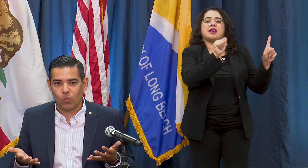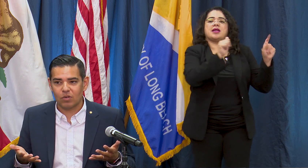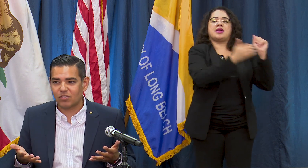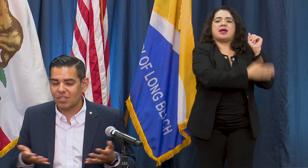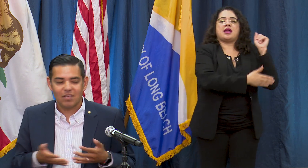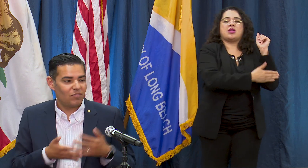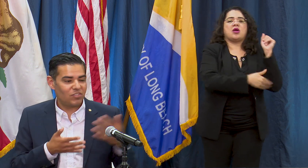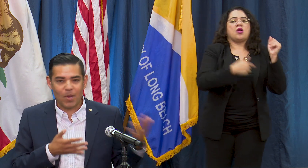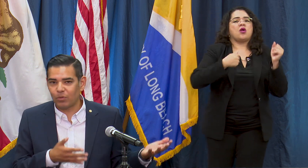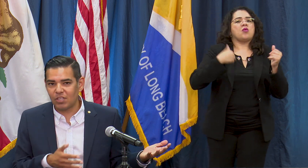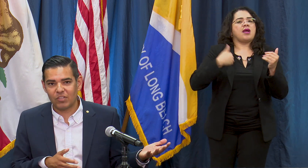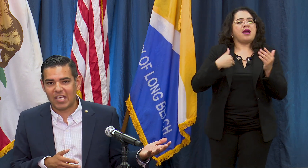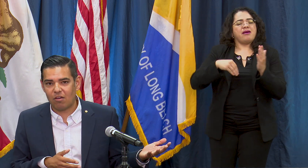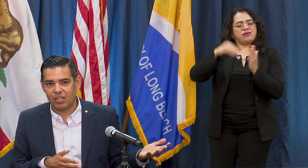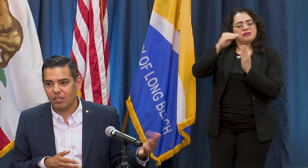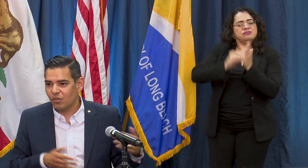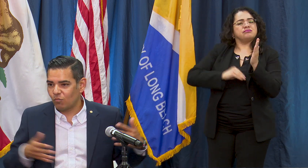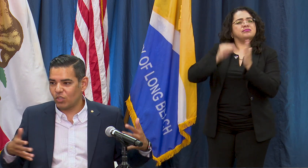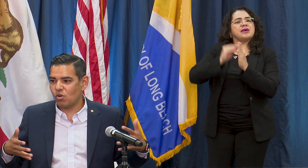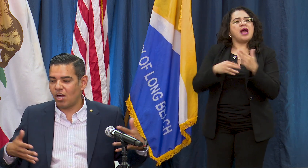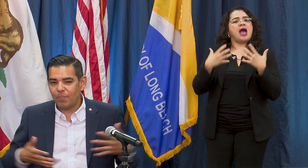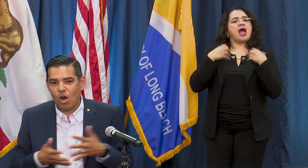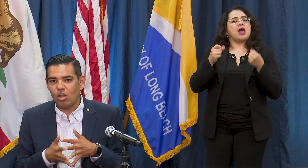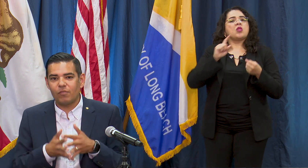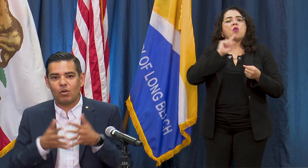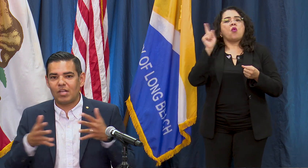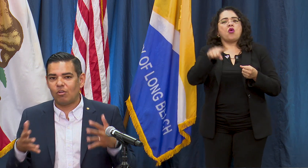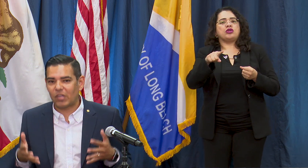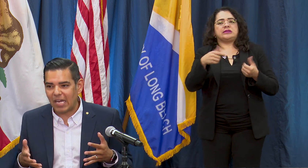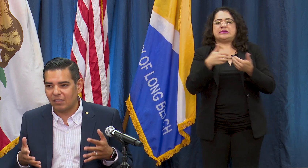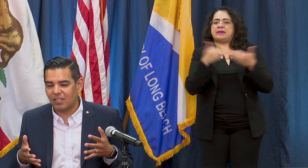orders separately of the county, we draw up all of our own health guidelines